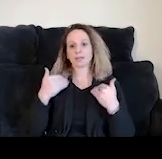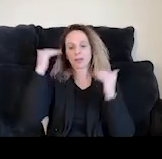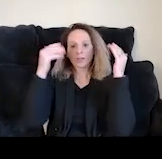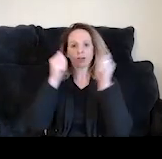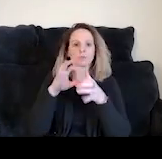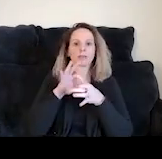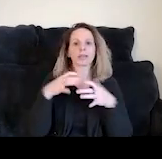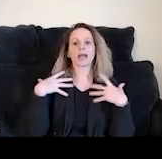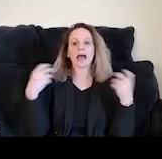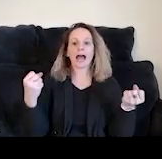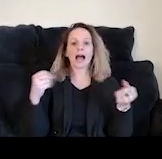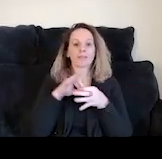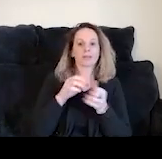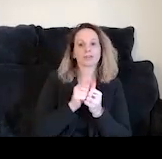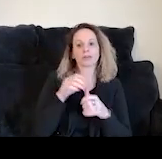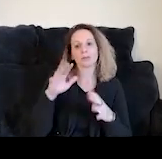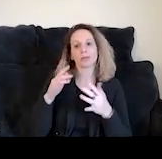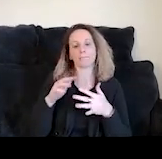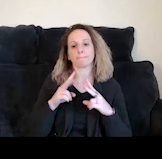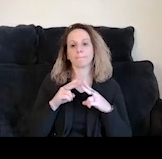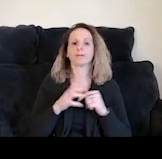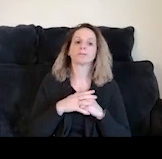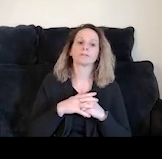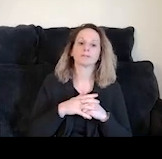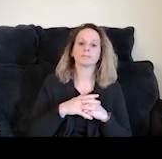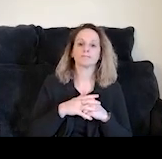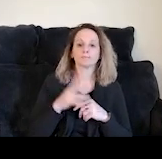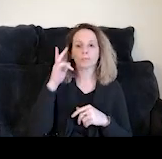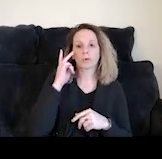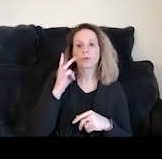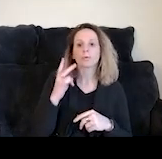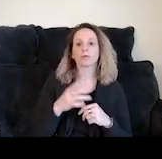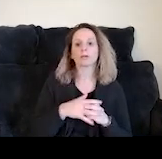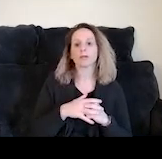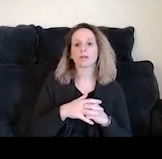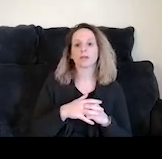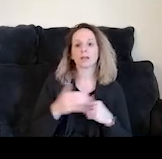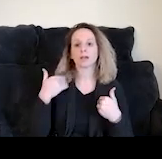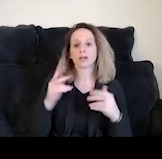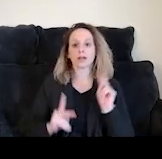with their partners that we see often in terms of, right, we know that our young people are engaging in violence